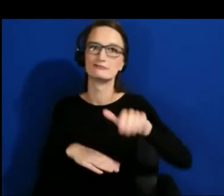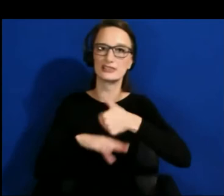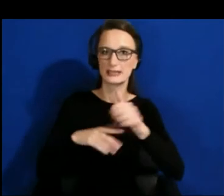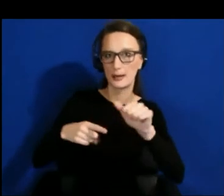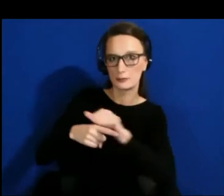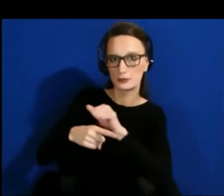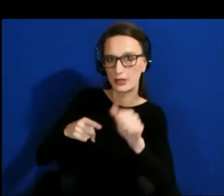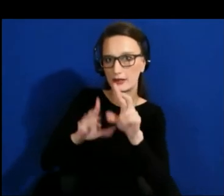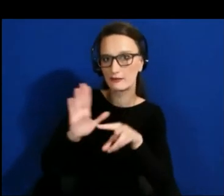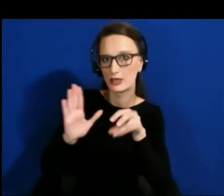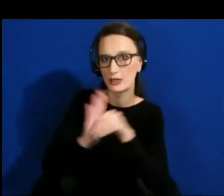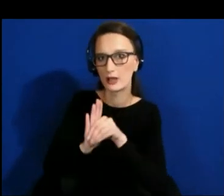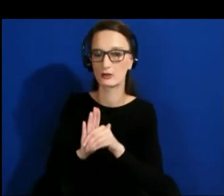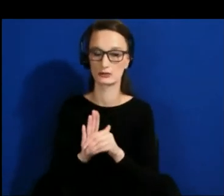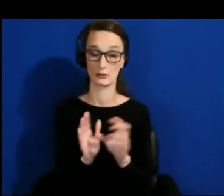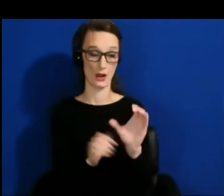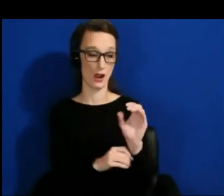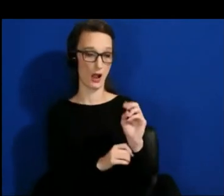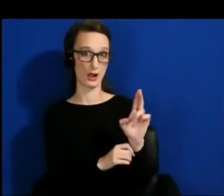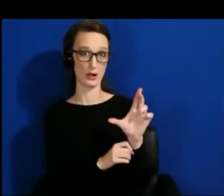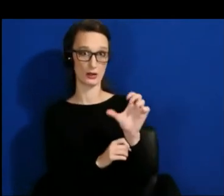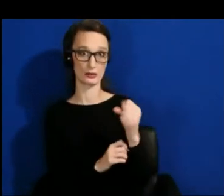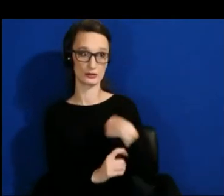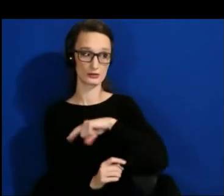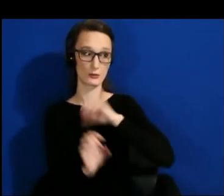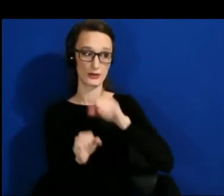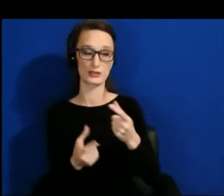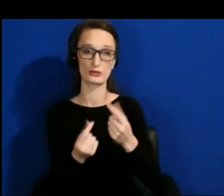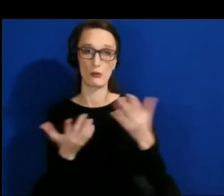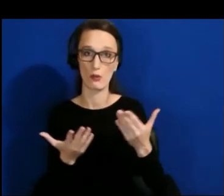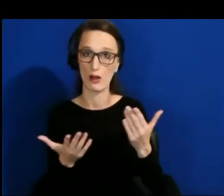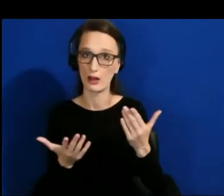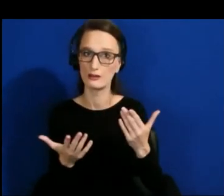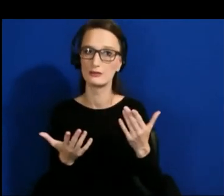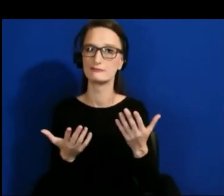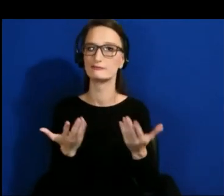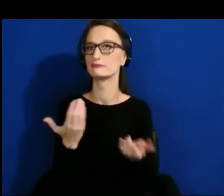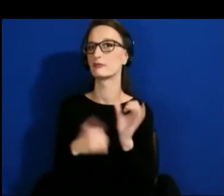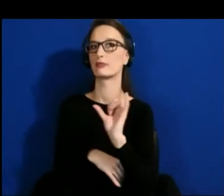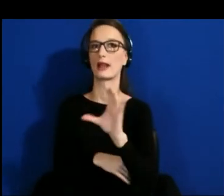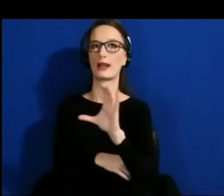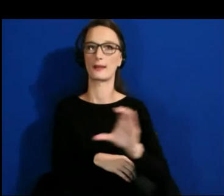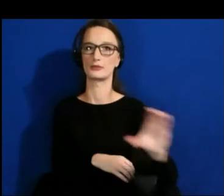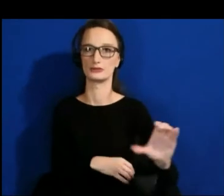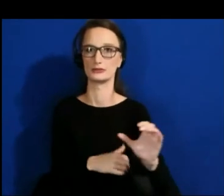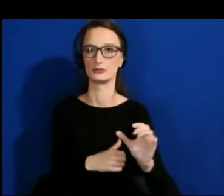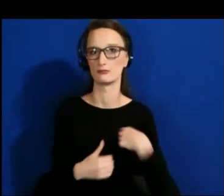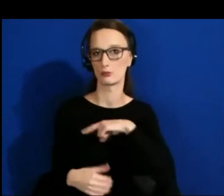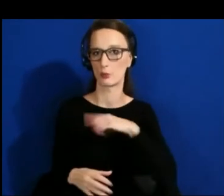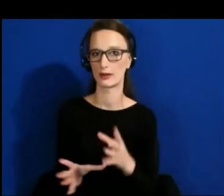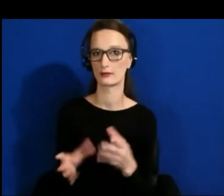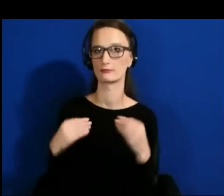Captioning solutions is something that Oculus can take on. Other things are things that Oculus can to take on to take that load off developers.